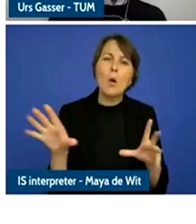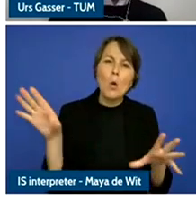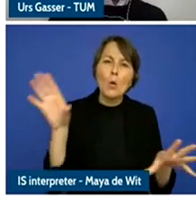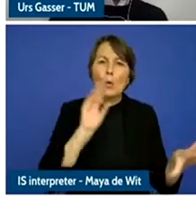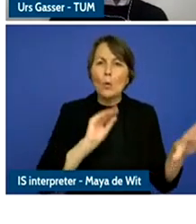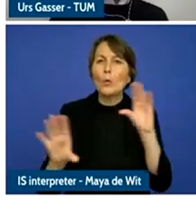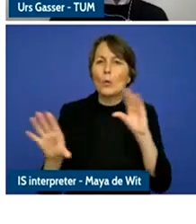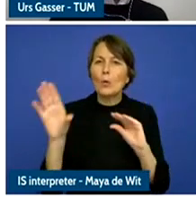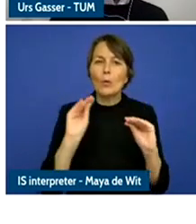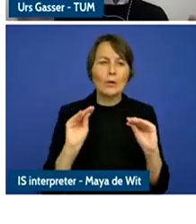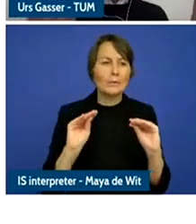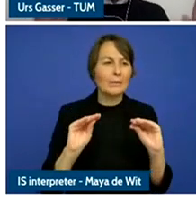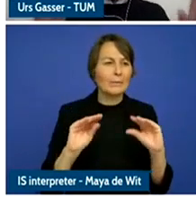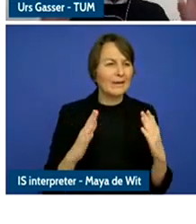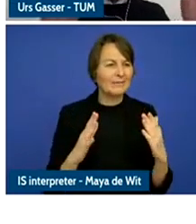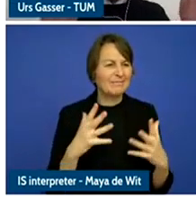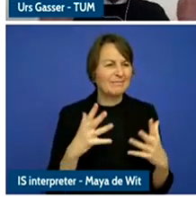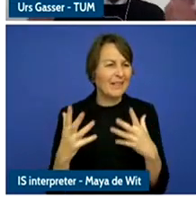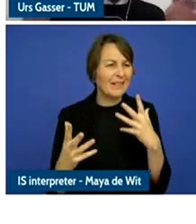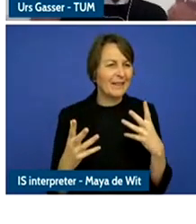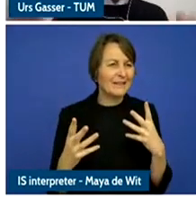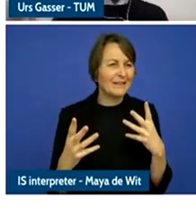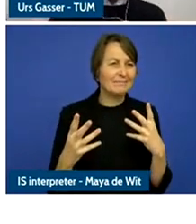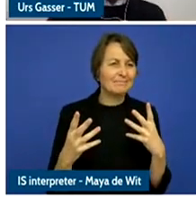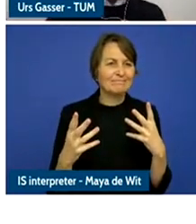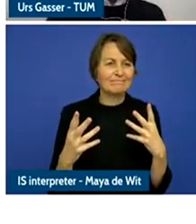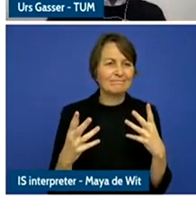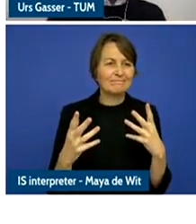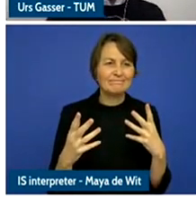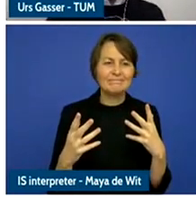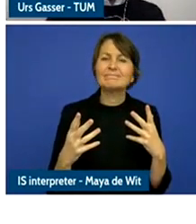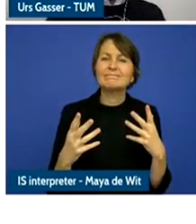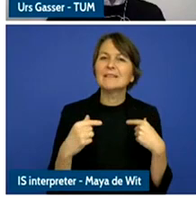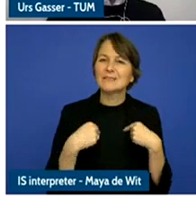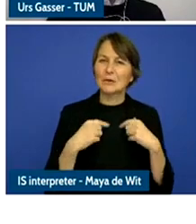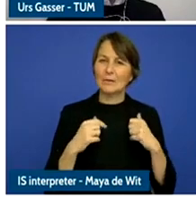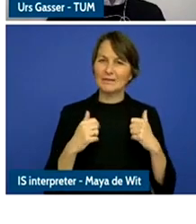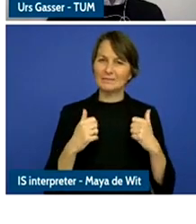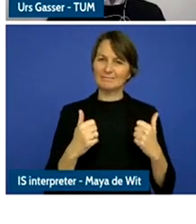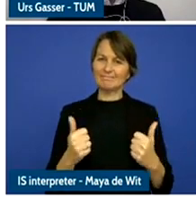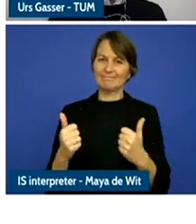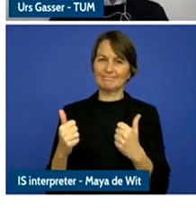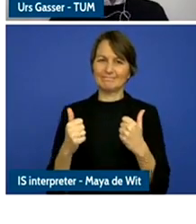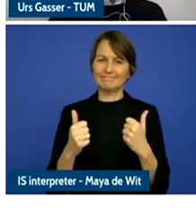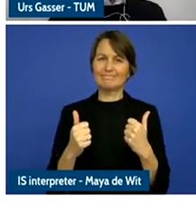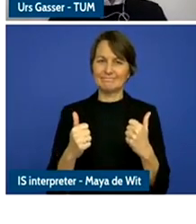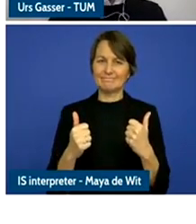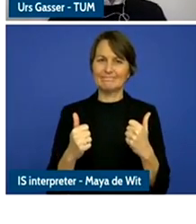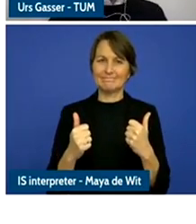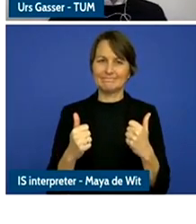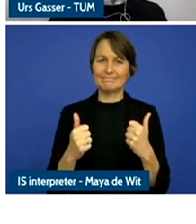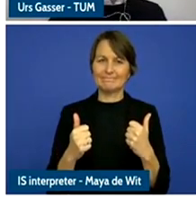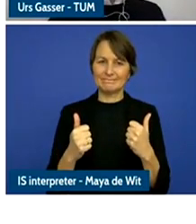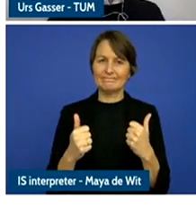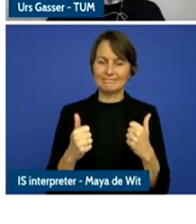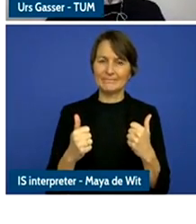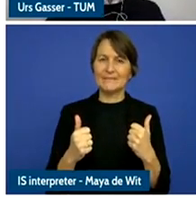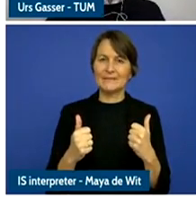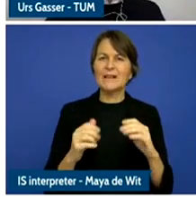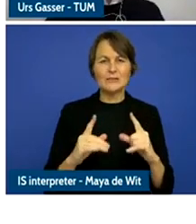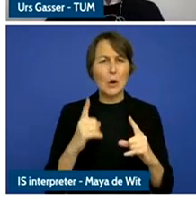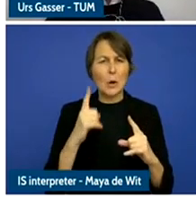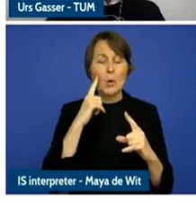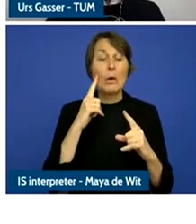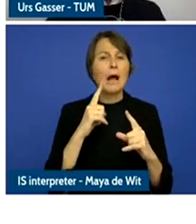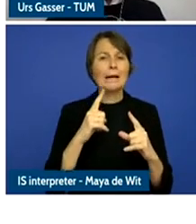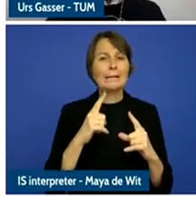between these different forces at play but, I think we are still far away from